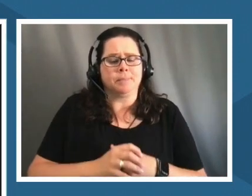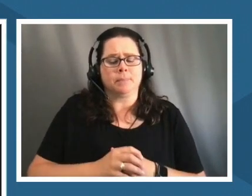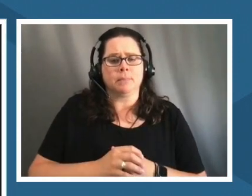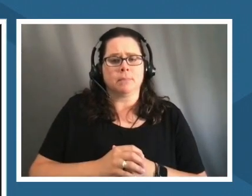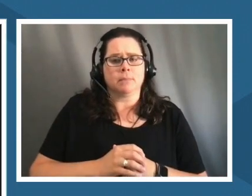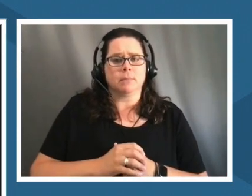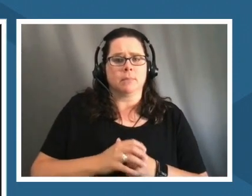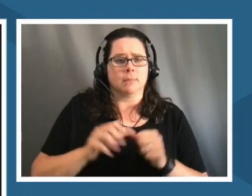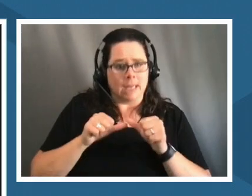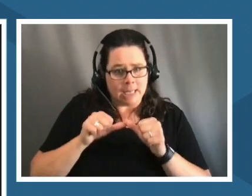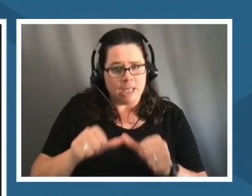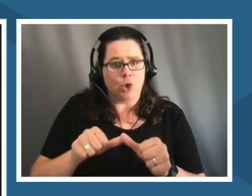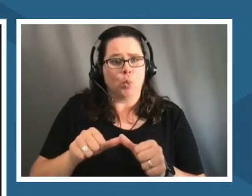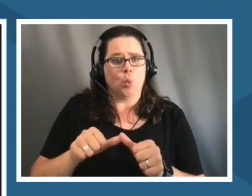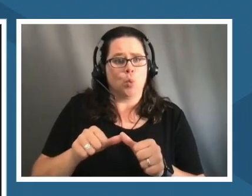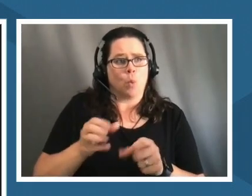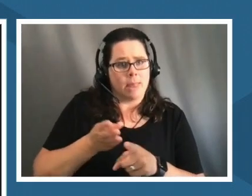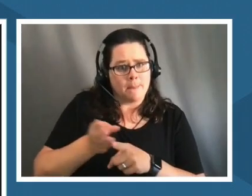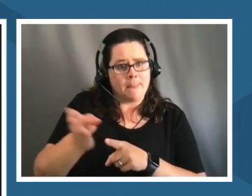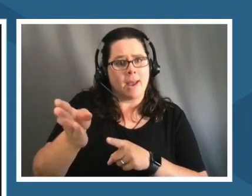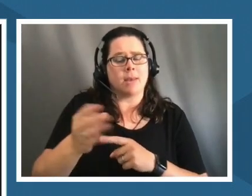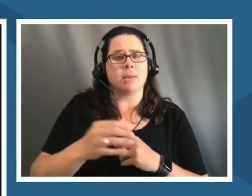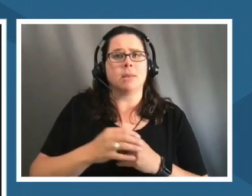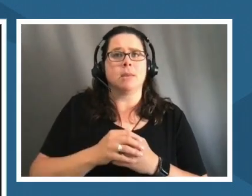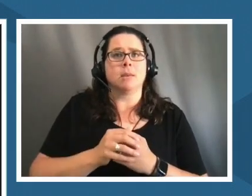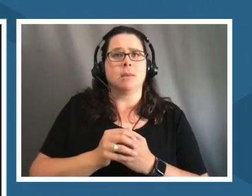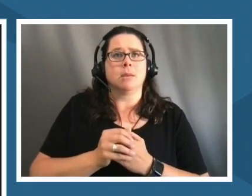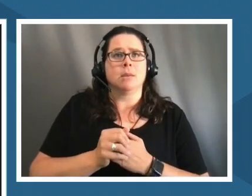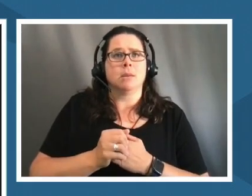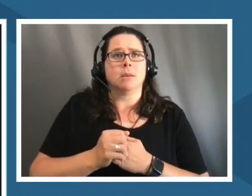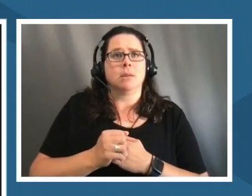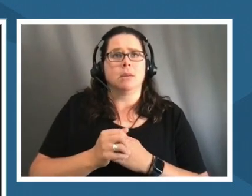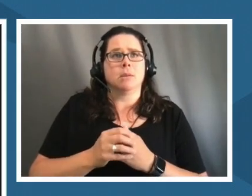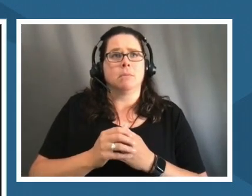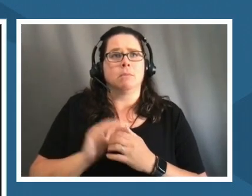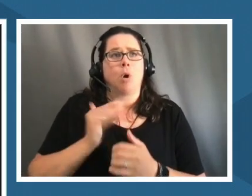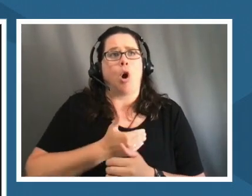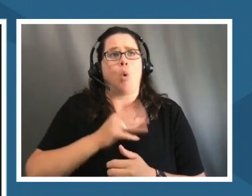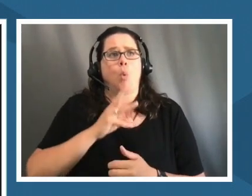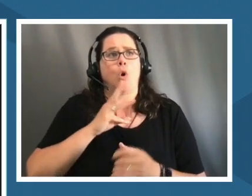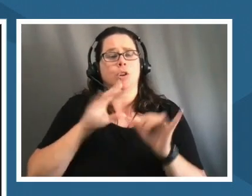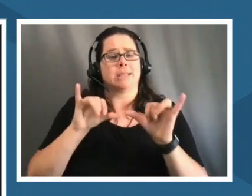where you know uh